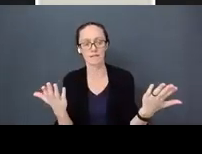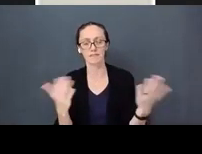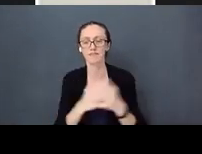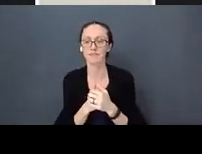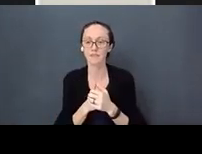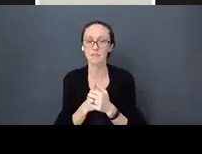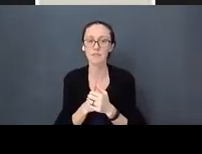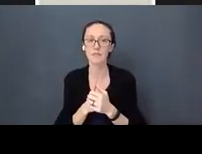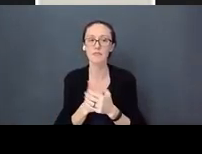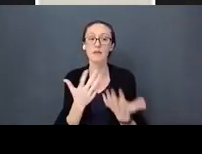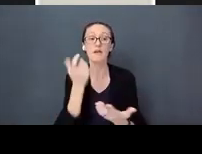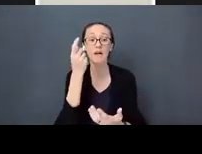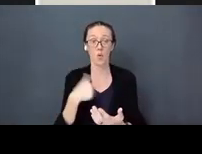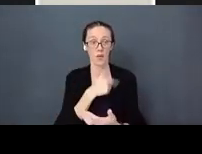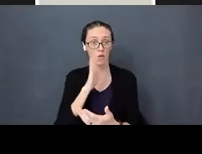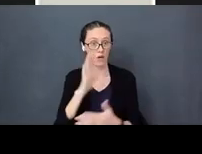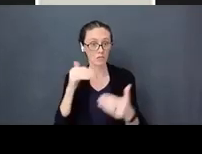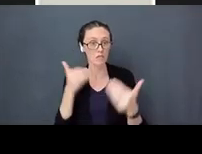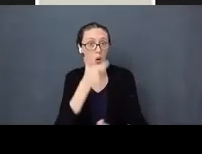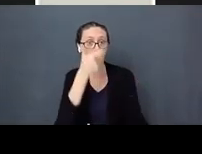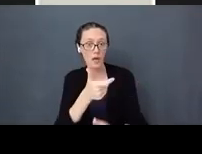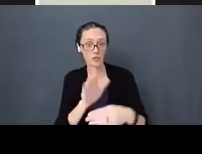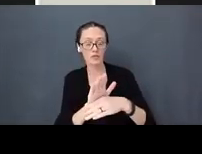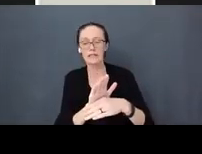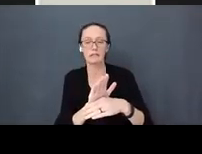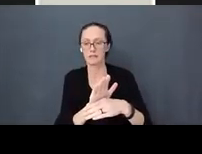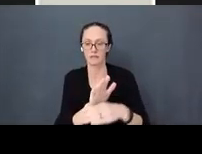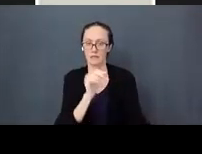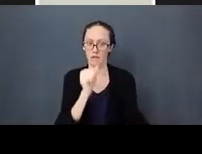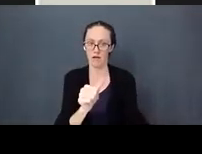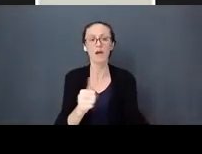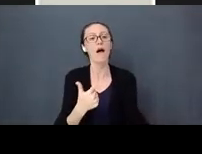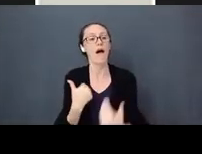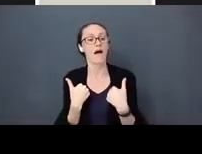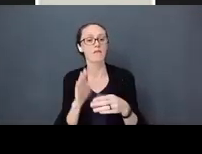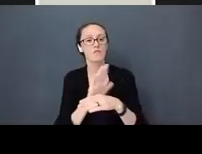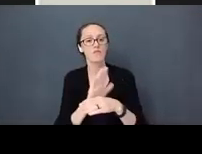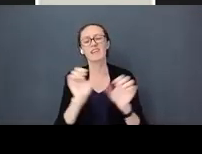We do have a movie that we can watch, but we aren’t going to watch it. I’m going to put the